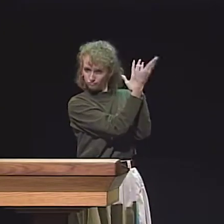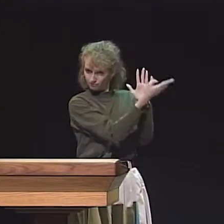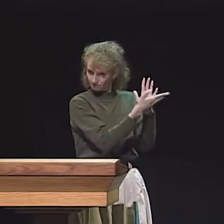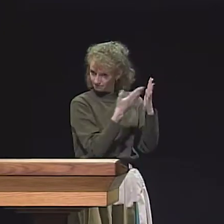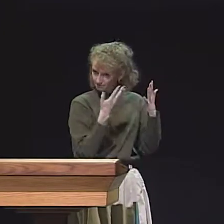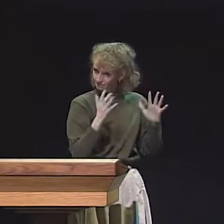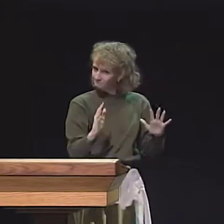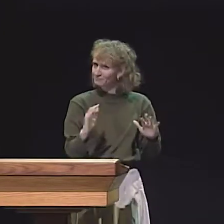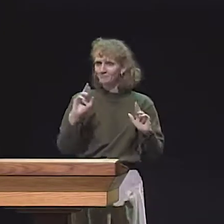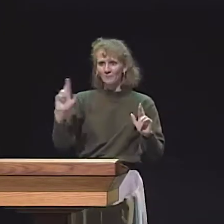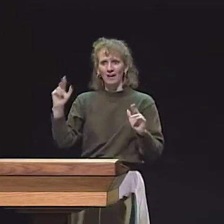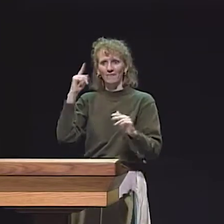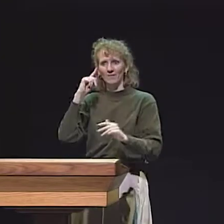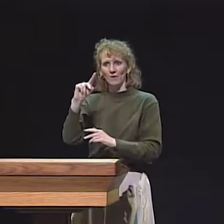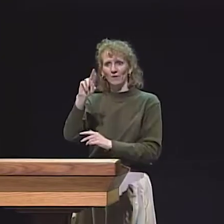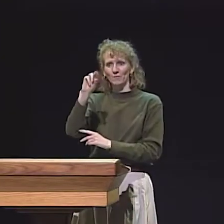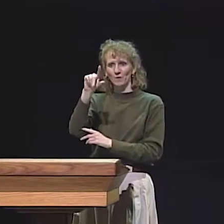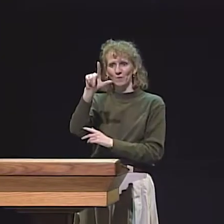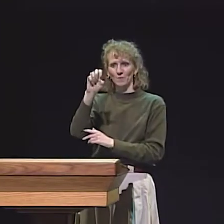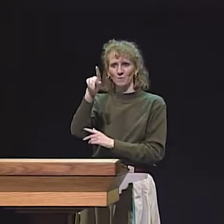WE LOOK AT IT ALL OVER AGAIN FROM BEGINNING TO END.